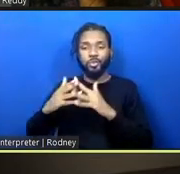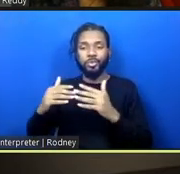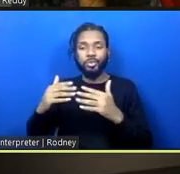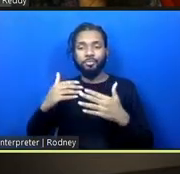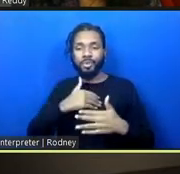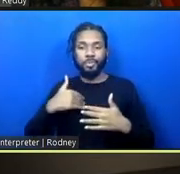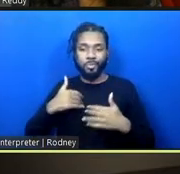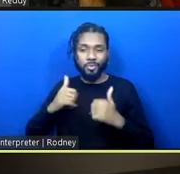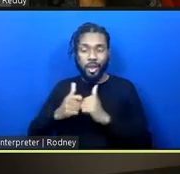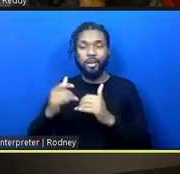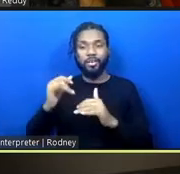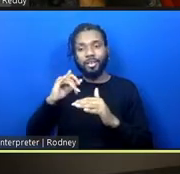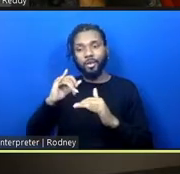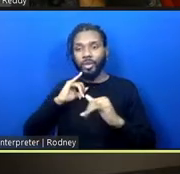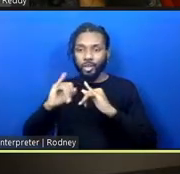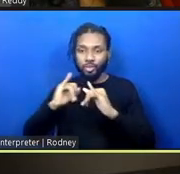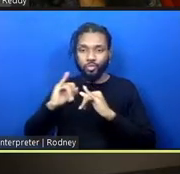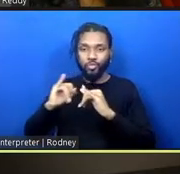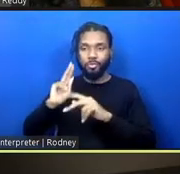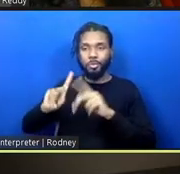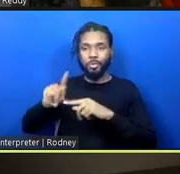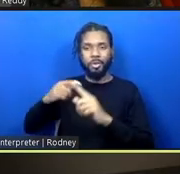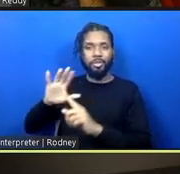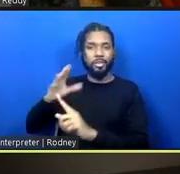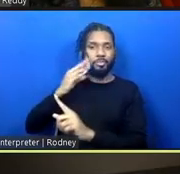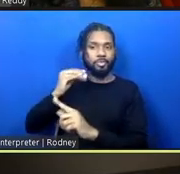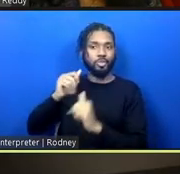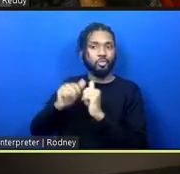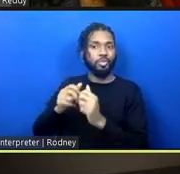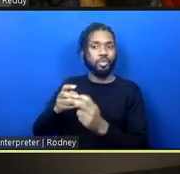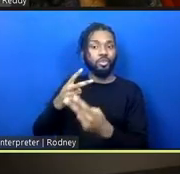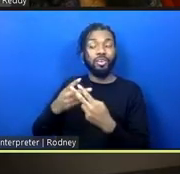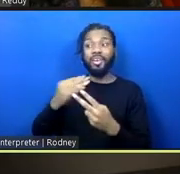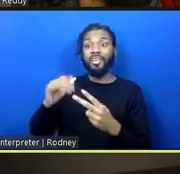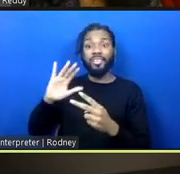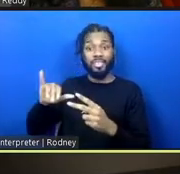connection to incarceration and transcending that sound through the wall